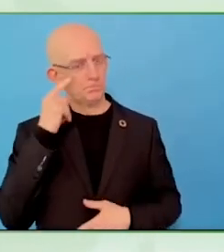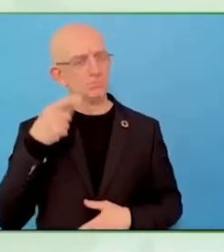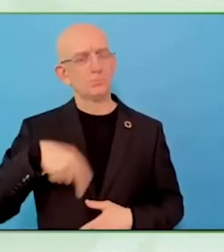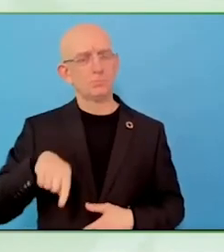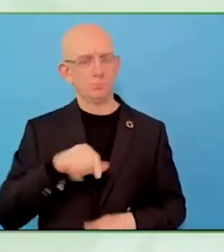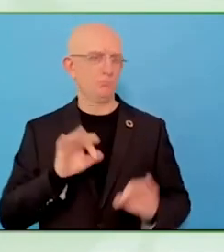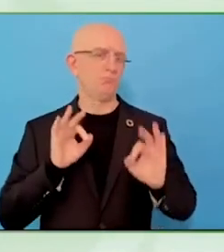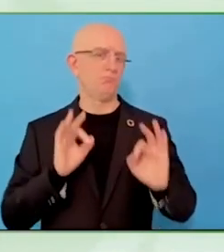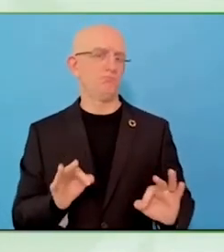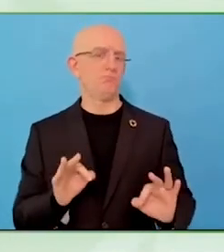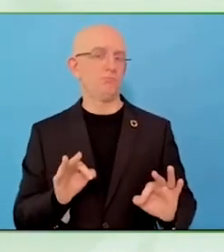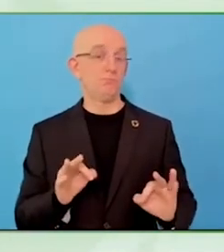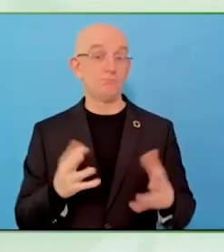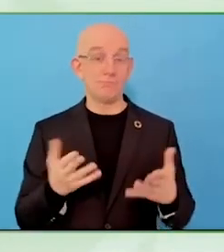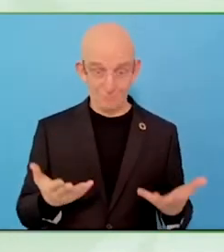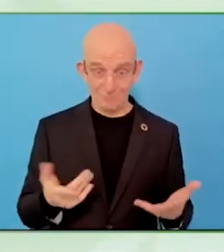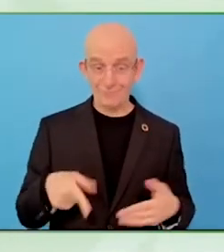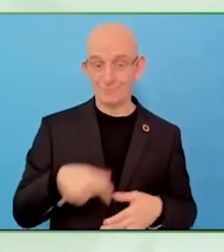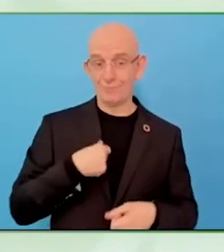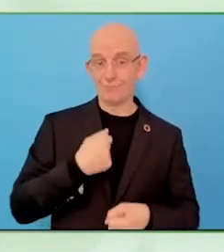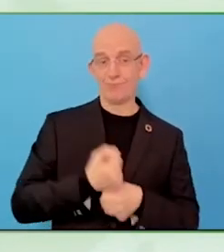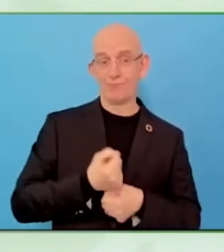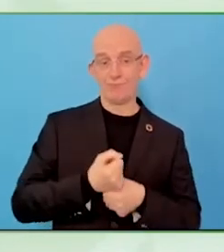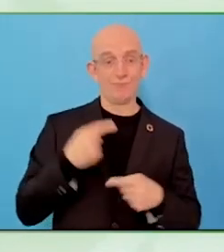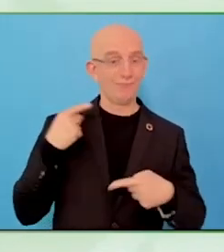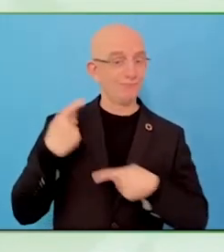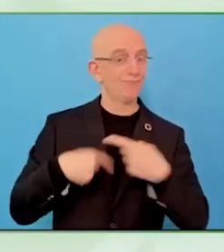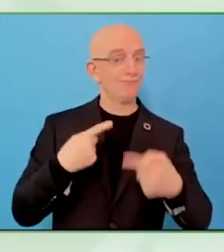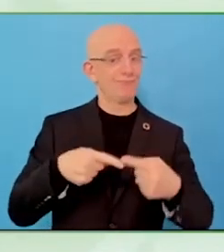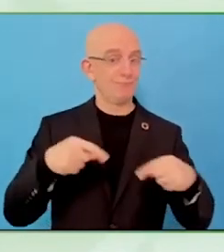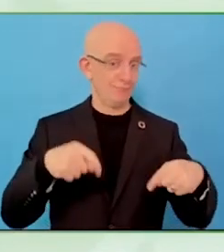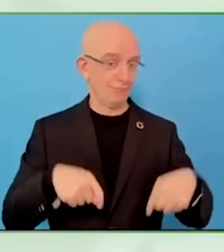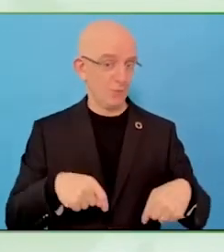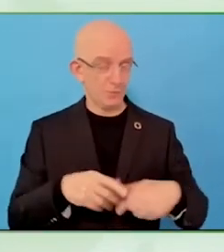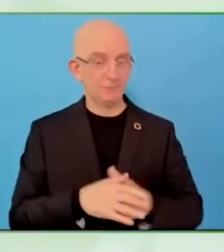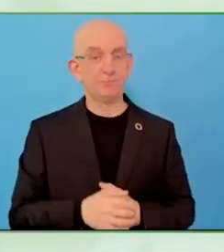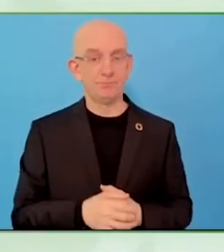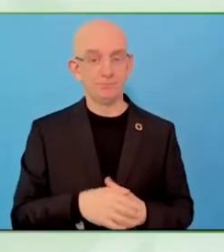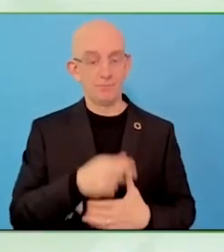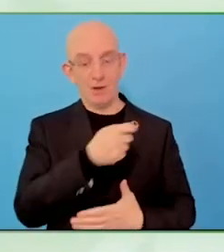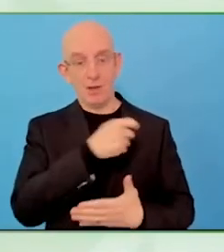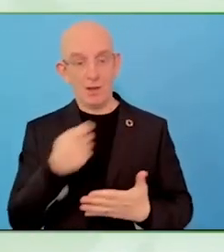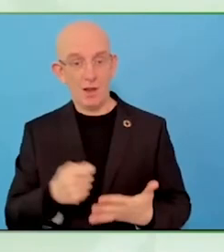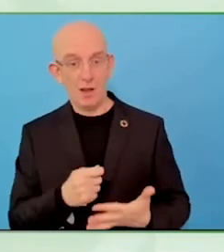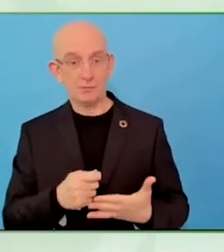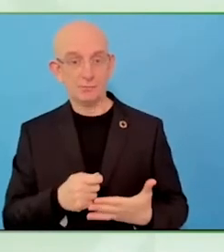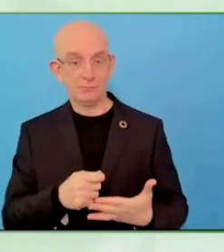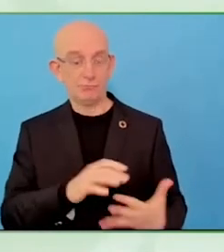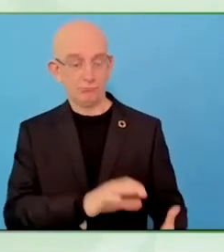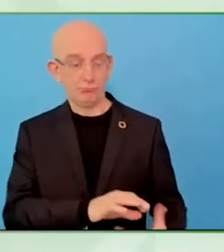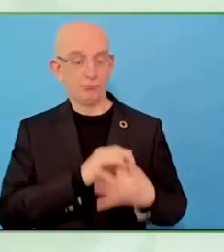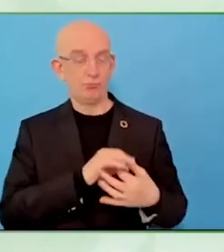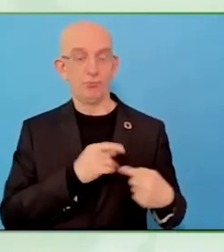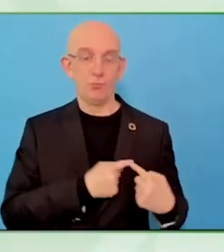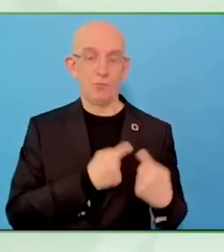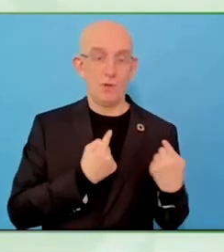And now we have a mix of people with disabilities, intellectual